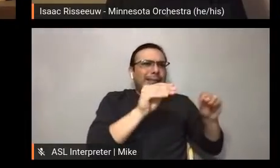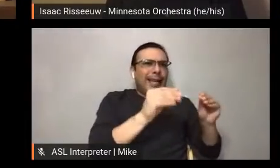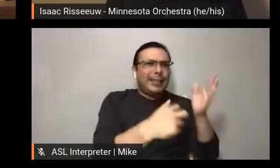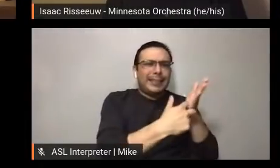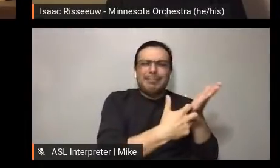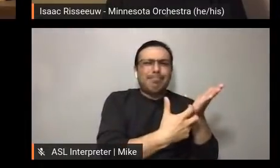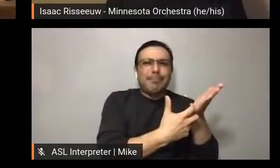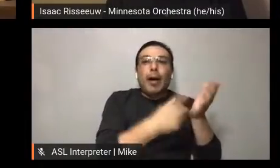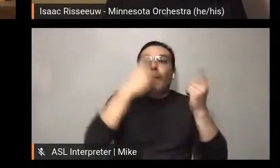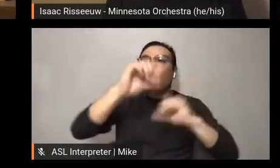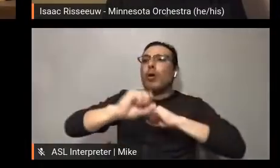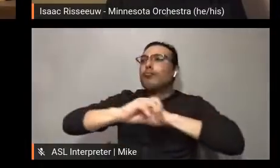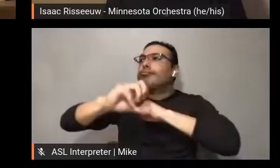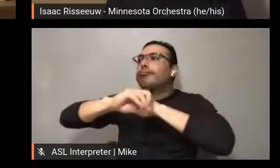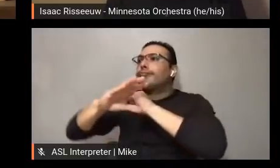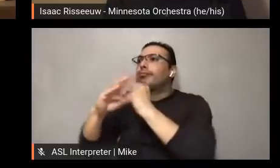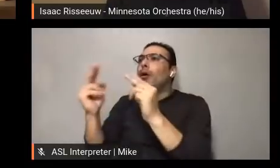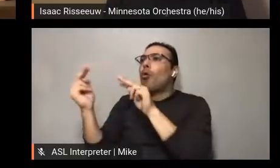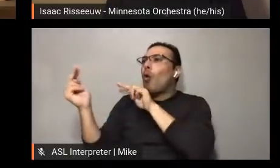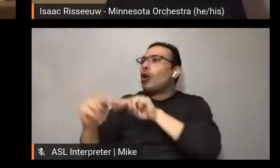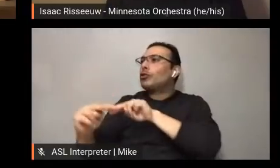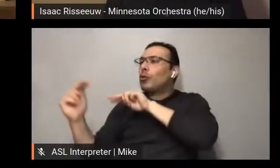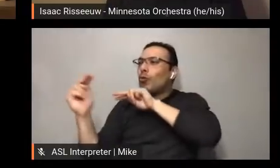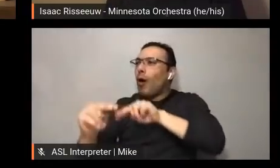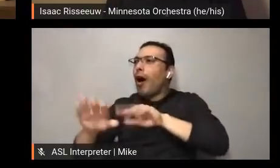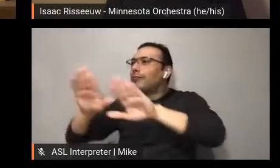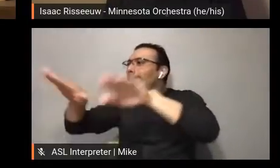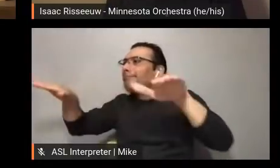Orchestra At Home series, and now she's working on promotion of